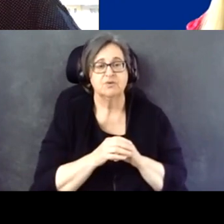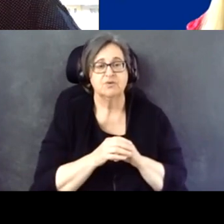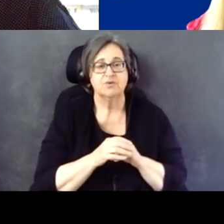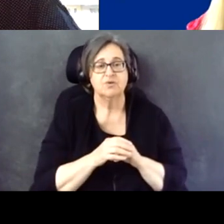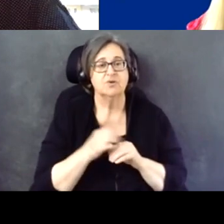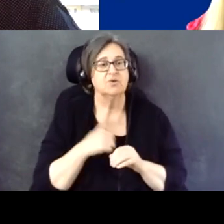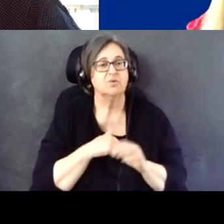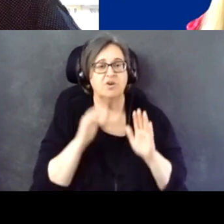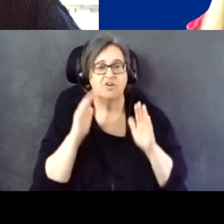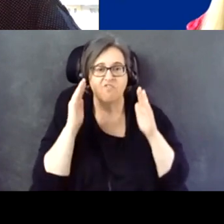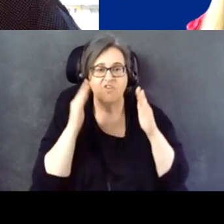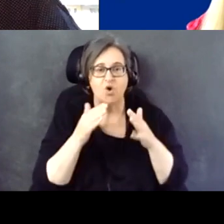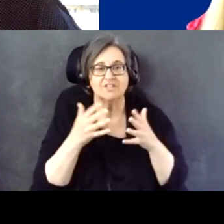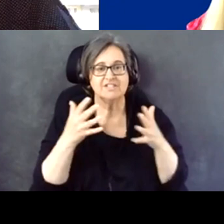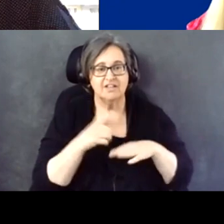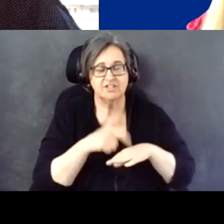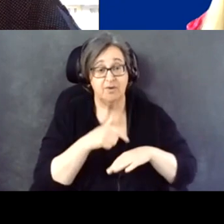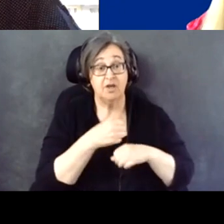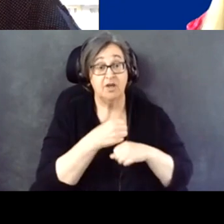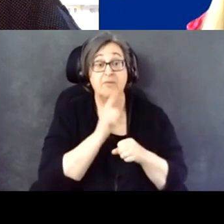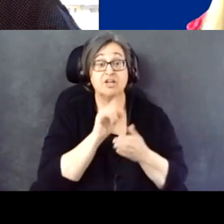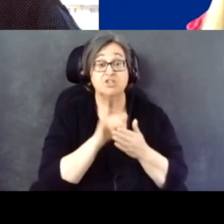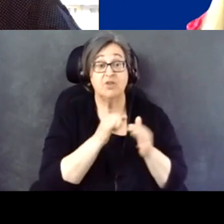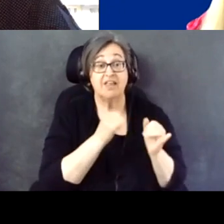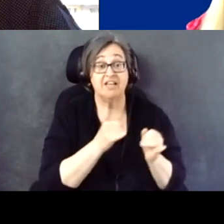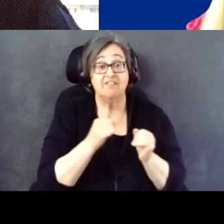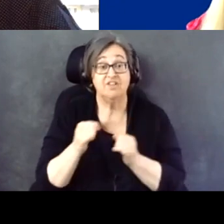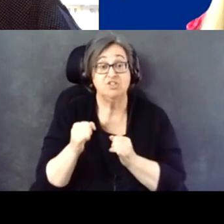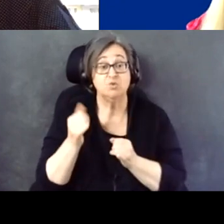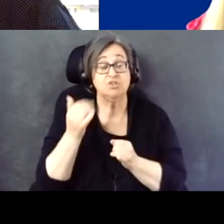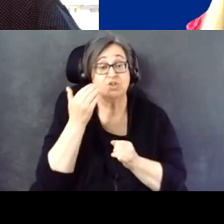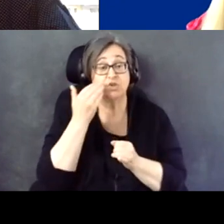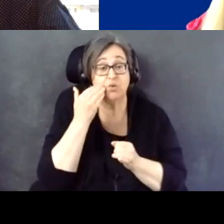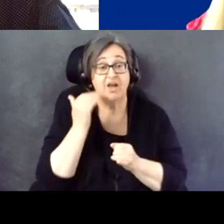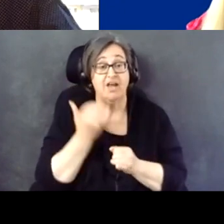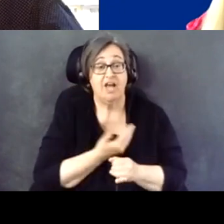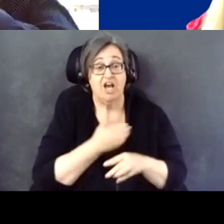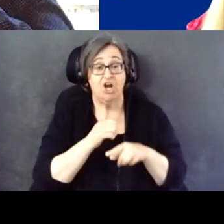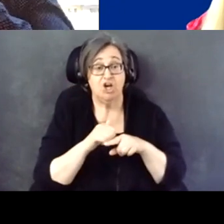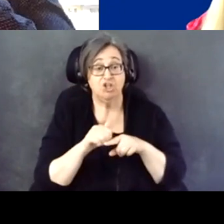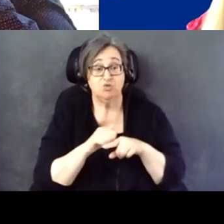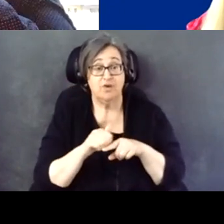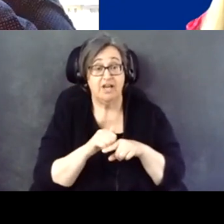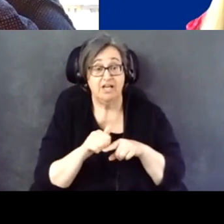on is making sure that individuals know that our training is available to them.